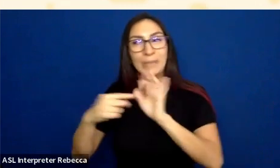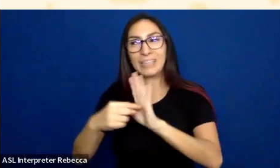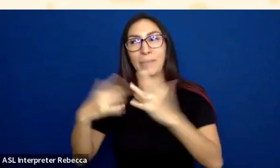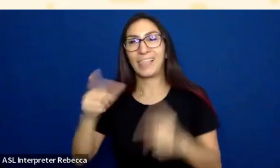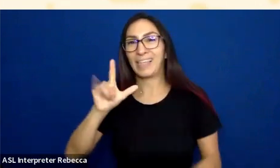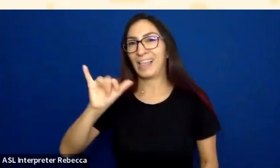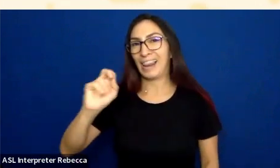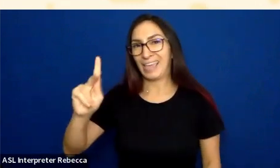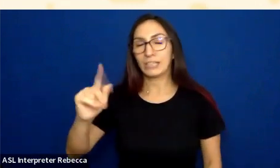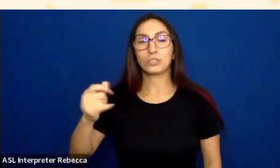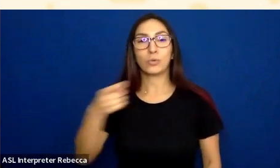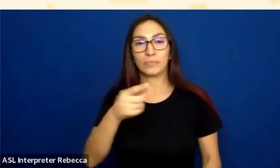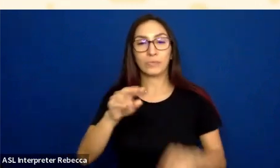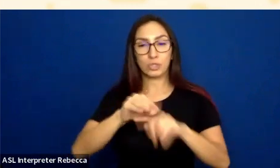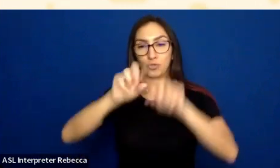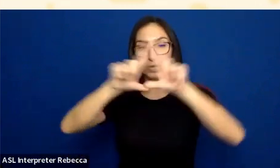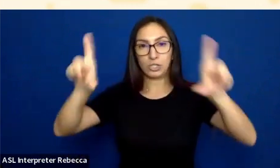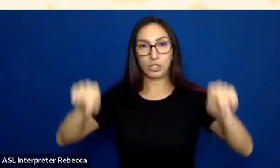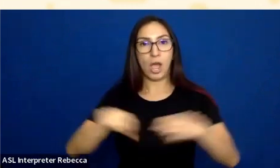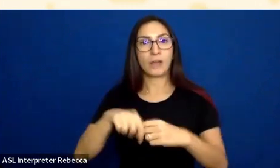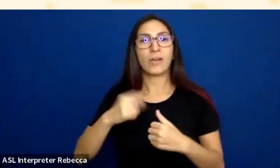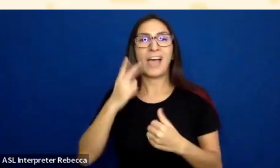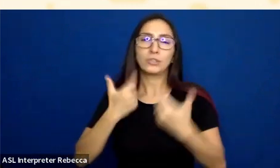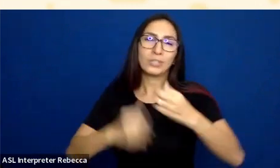And I have tried to add some borders and a few things just to...